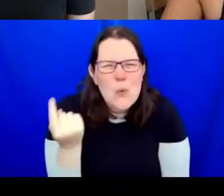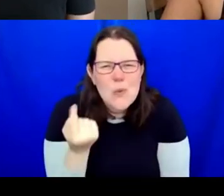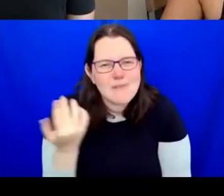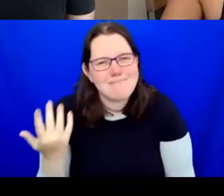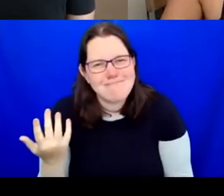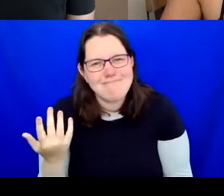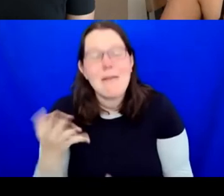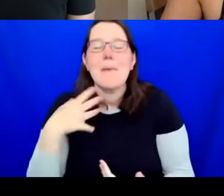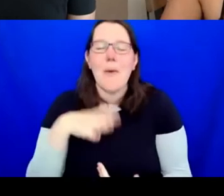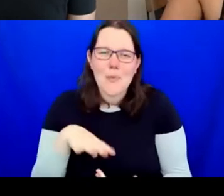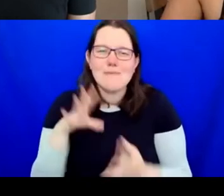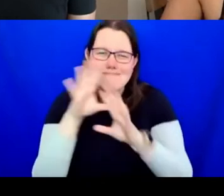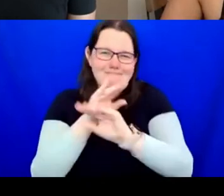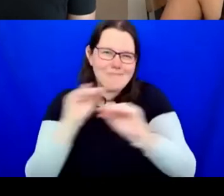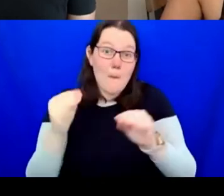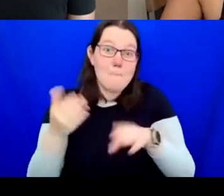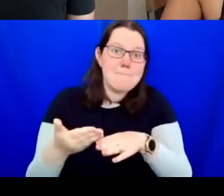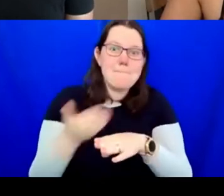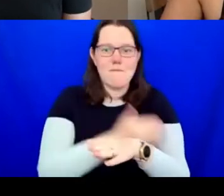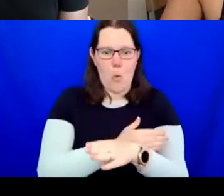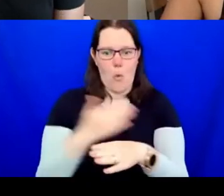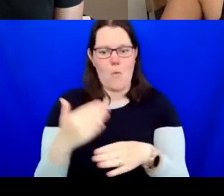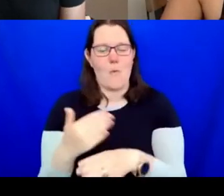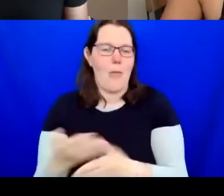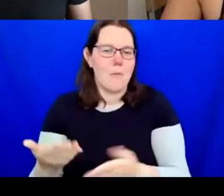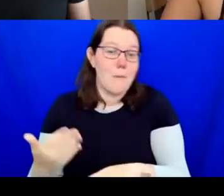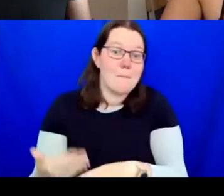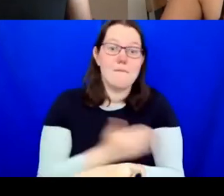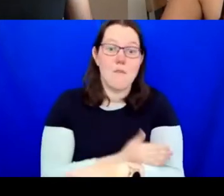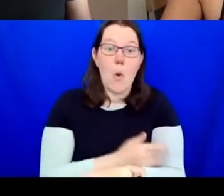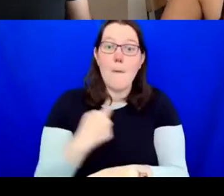Before this role, I was a curator of objects and artists. I no longer felt